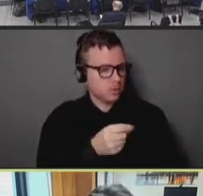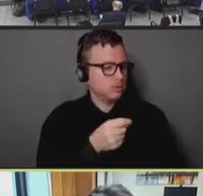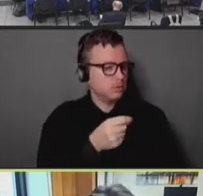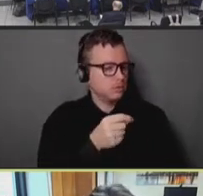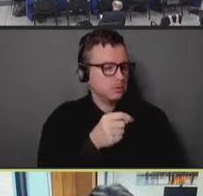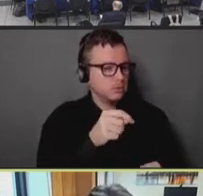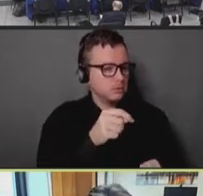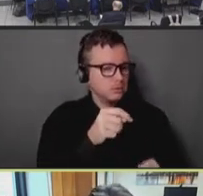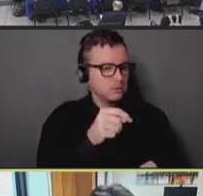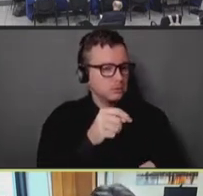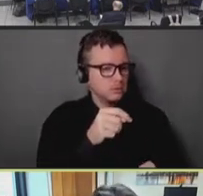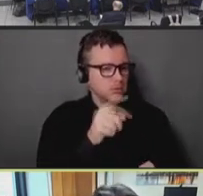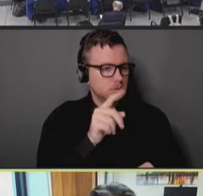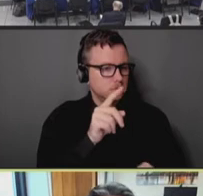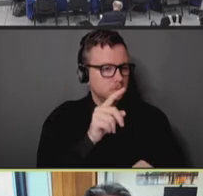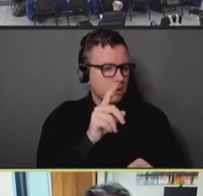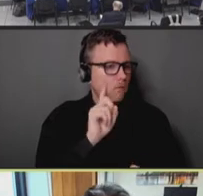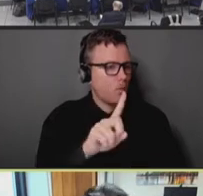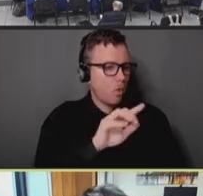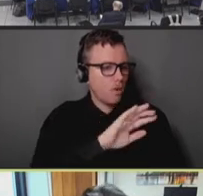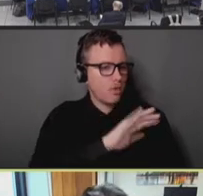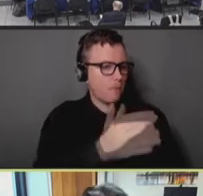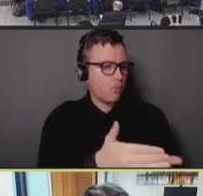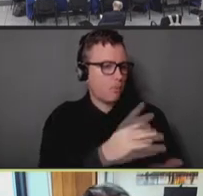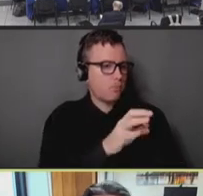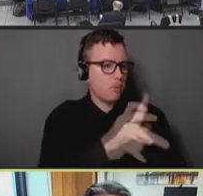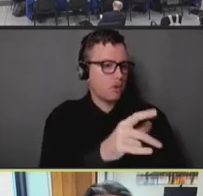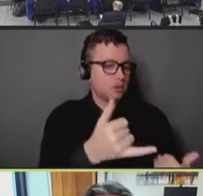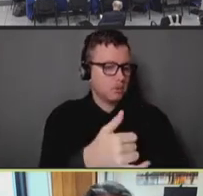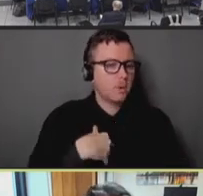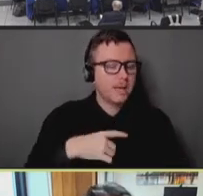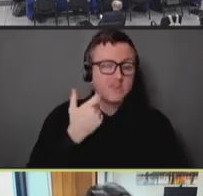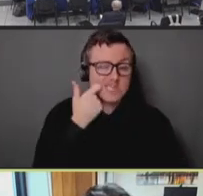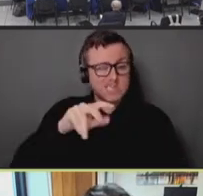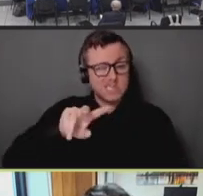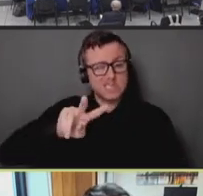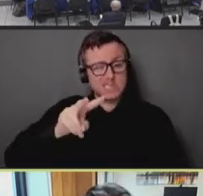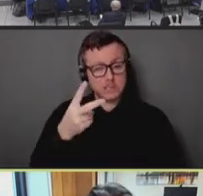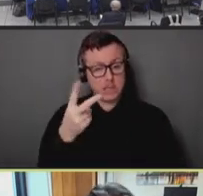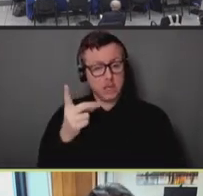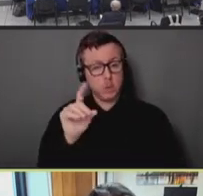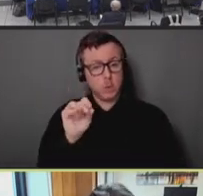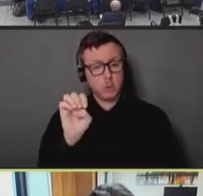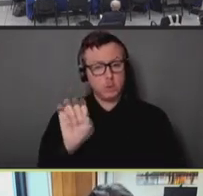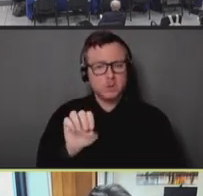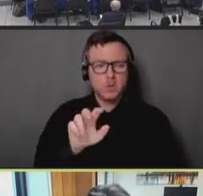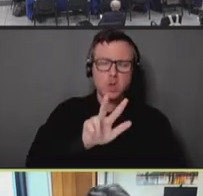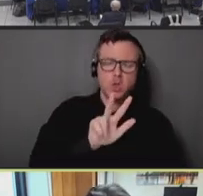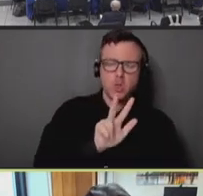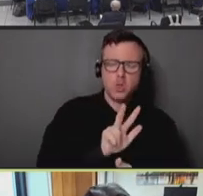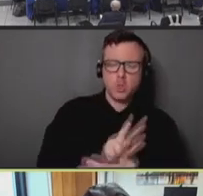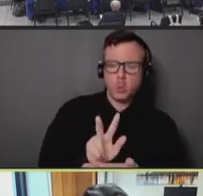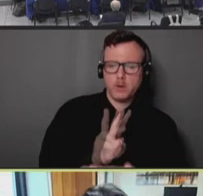our response to date. We've only opened up second doses in the last three to four weeks. And that